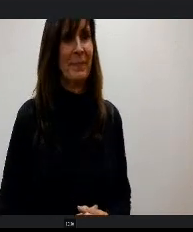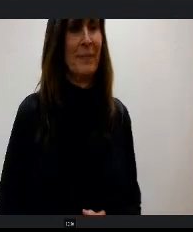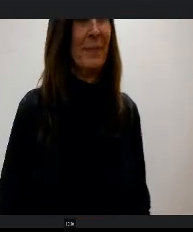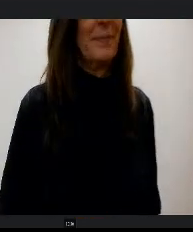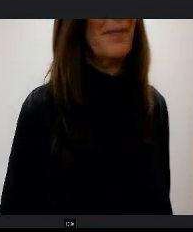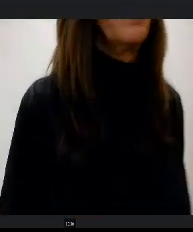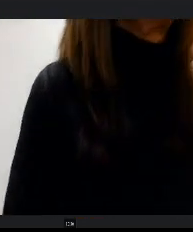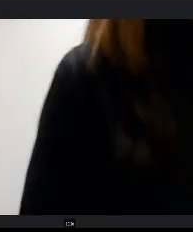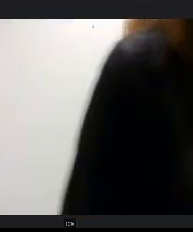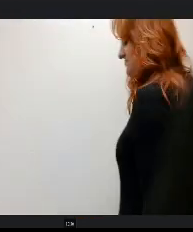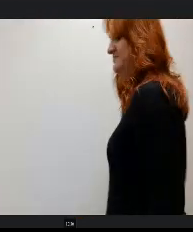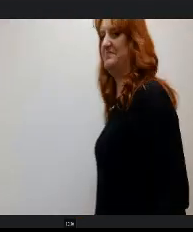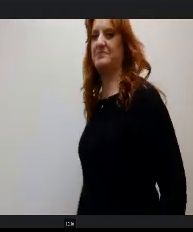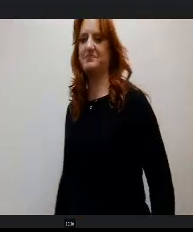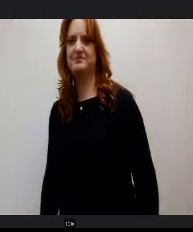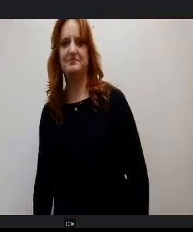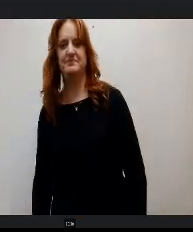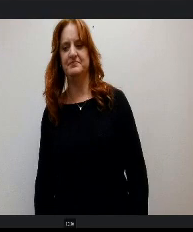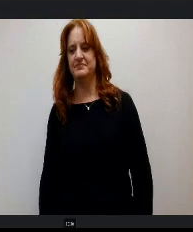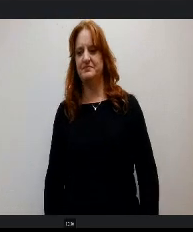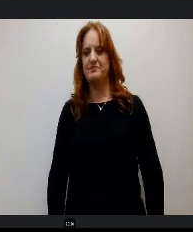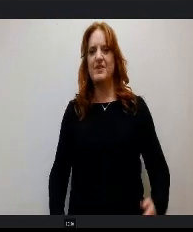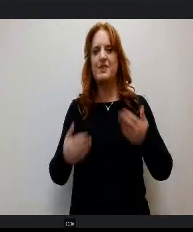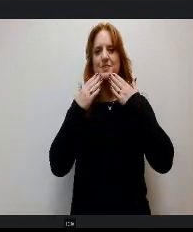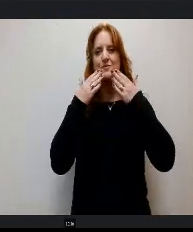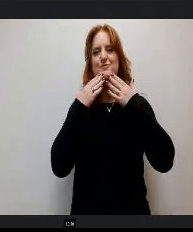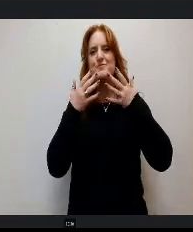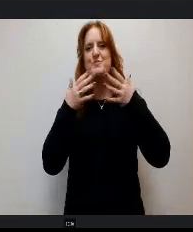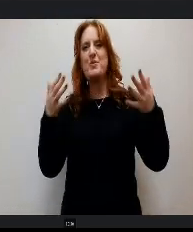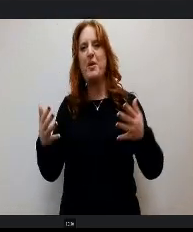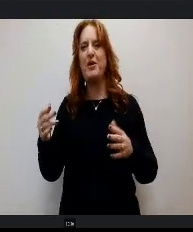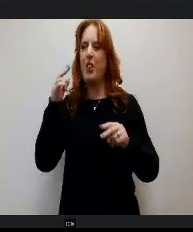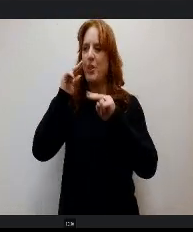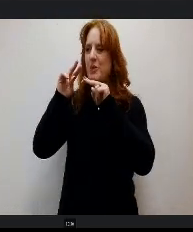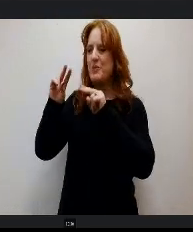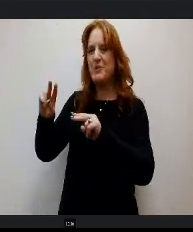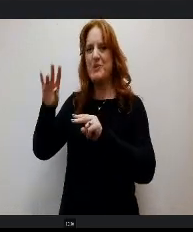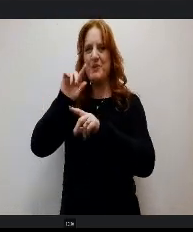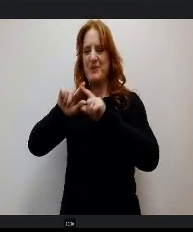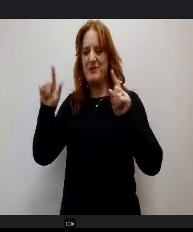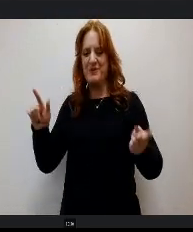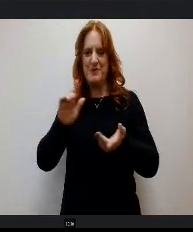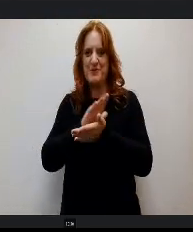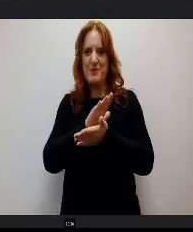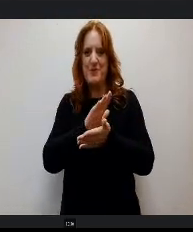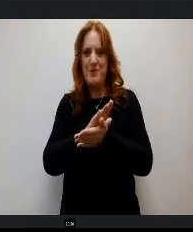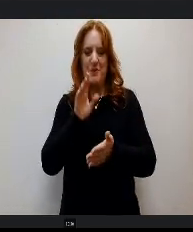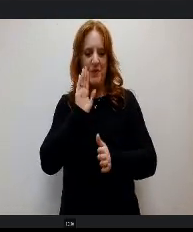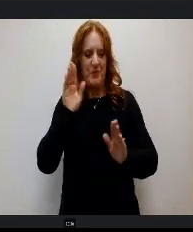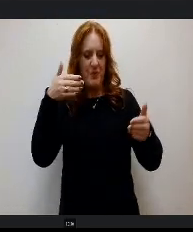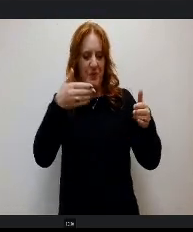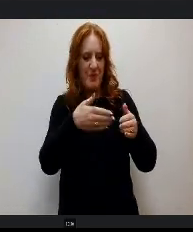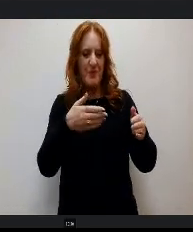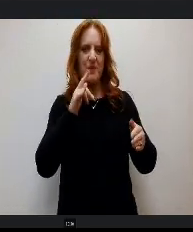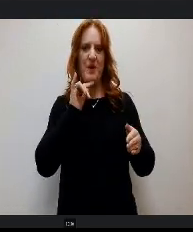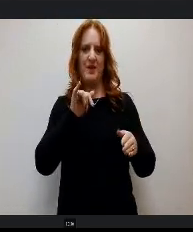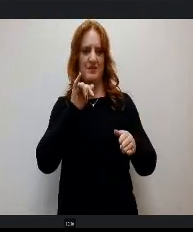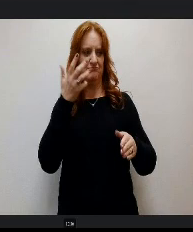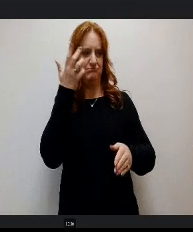Thank you so much. I'm just seeing the spotlights today and all of the amazing things students are doing just makes me super